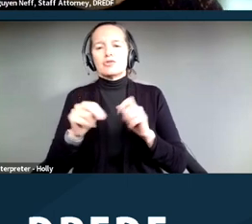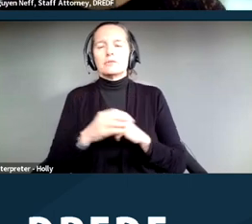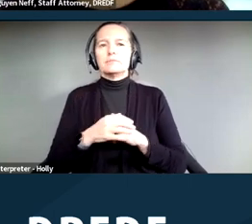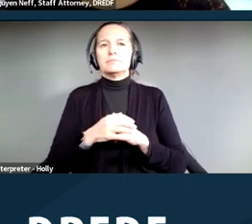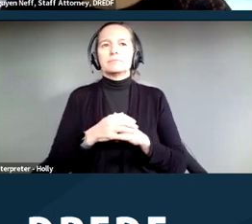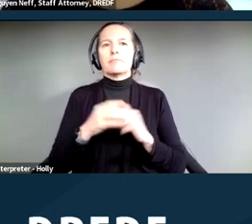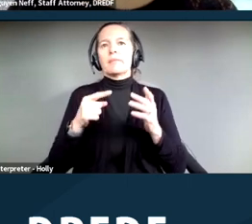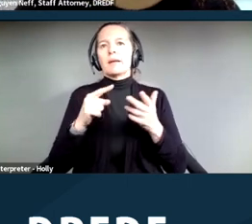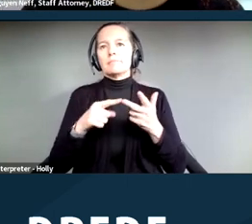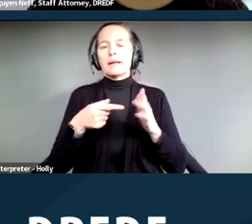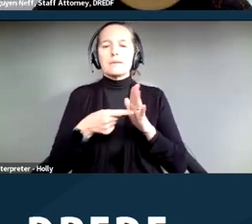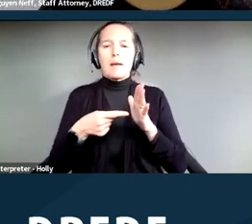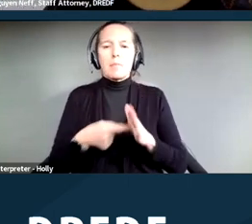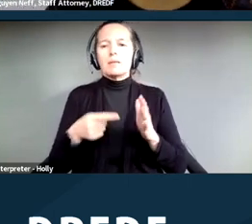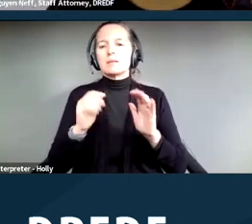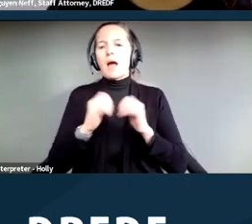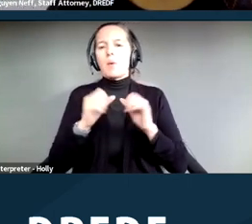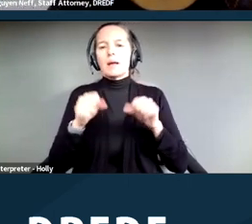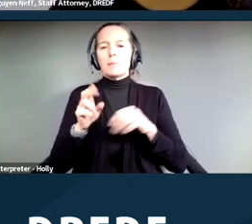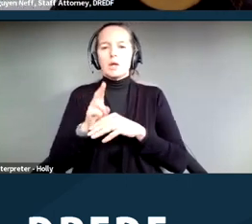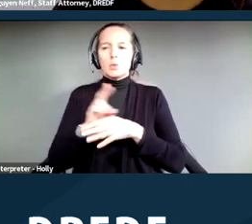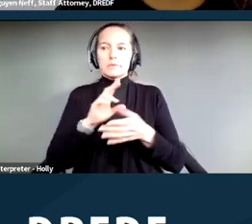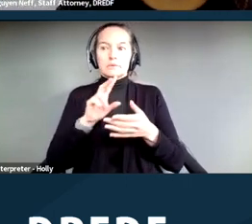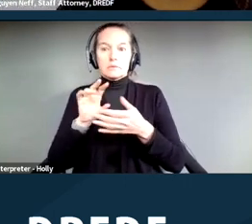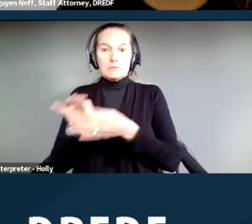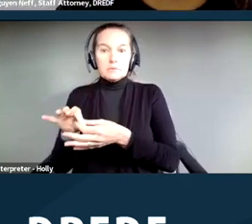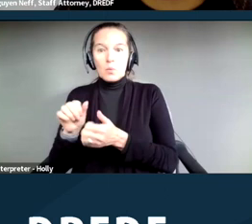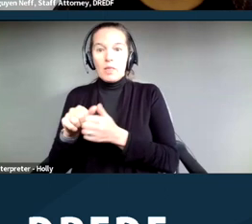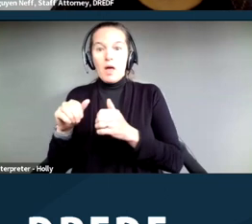how it can be used in the context of an unhoused person living in an encampment,